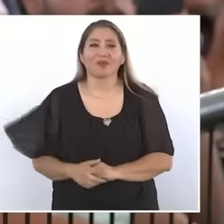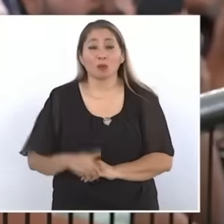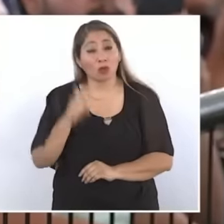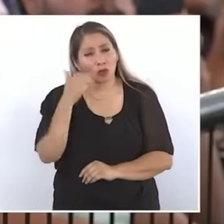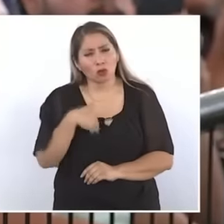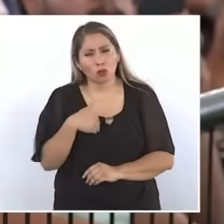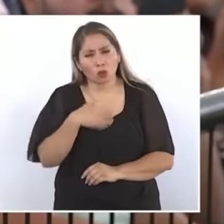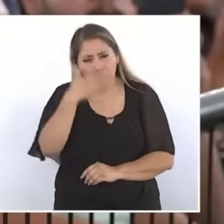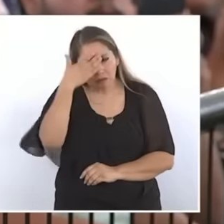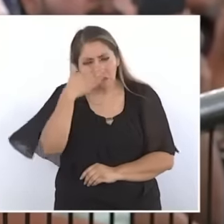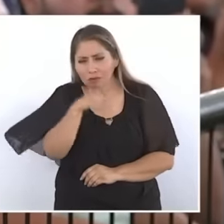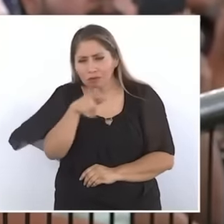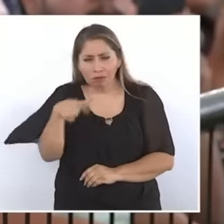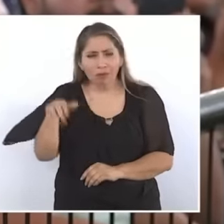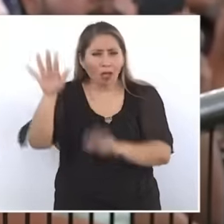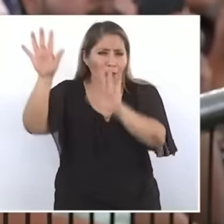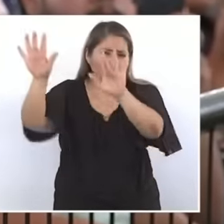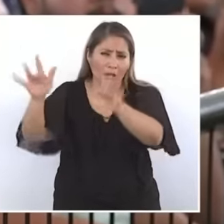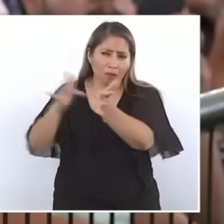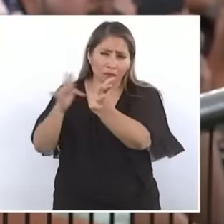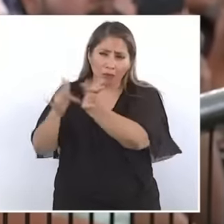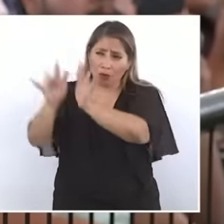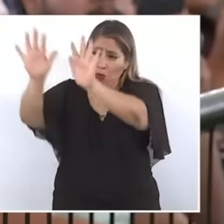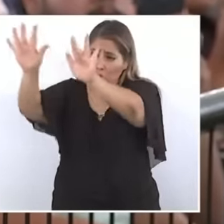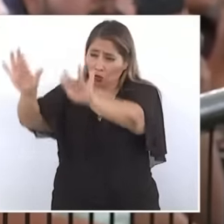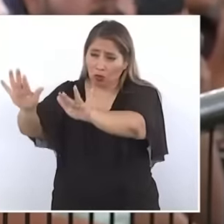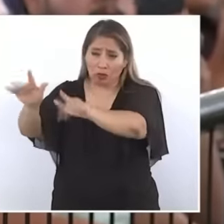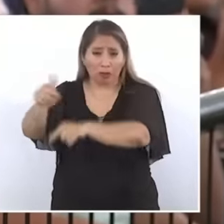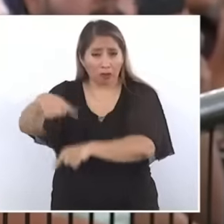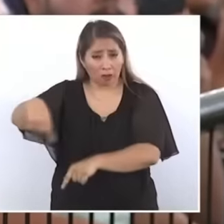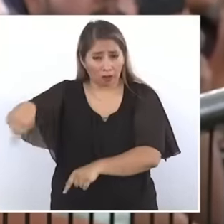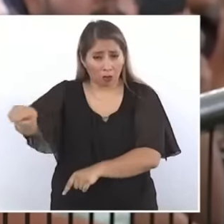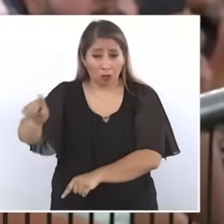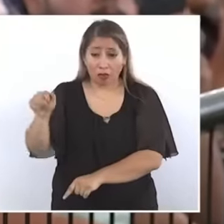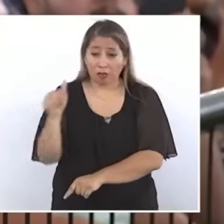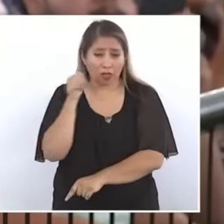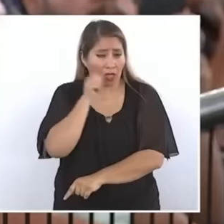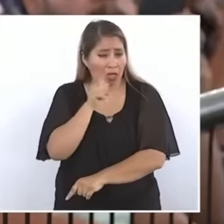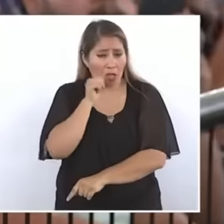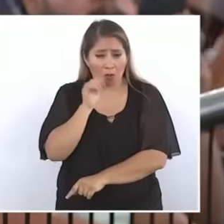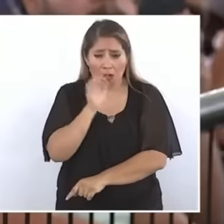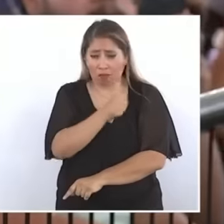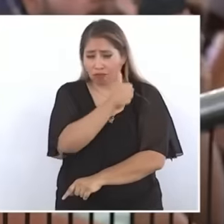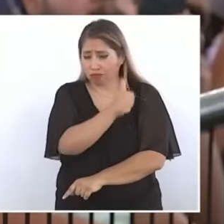Jesus Our Lord heavenly father lives and is present in each one of us